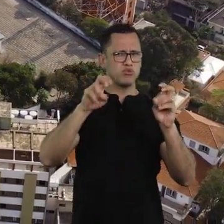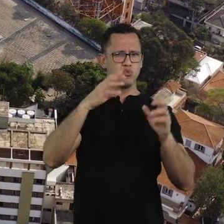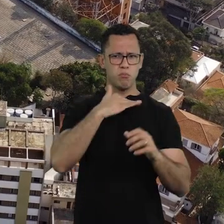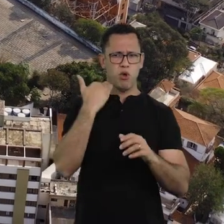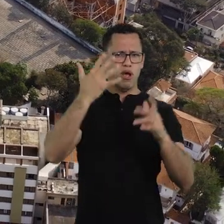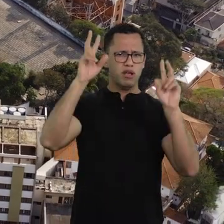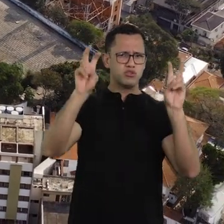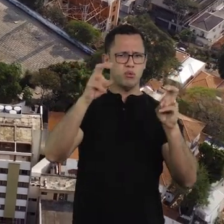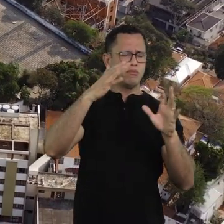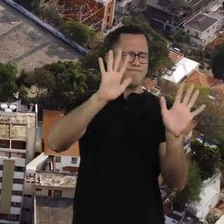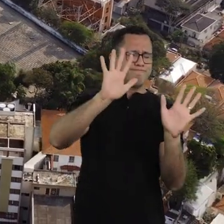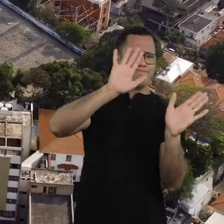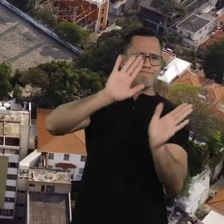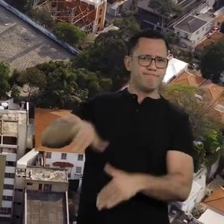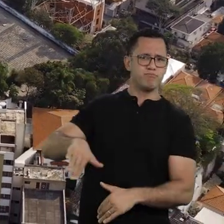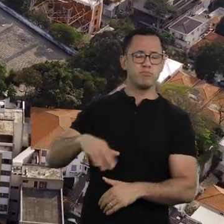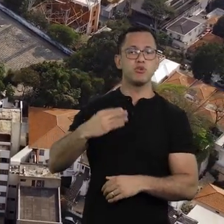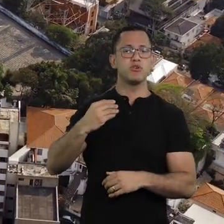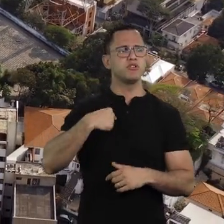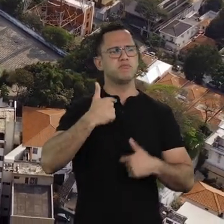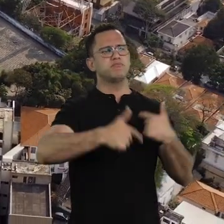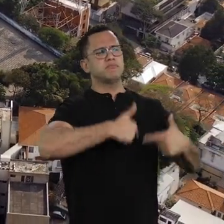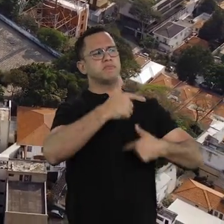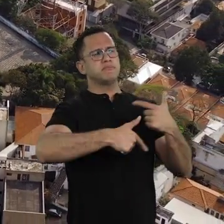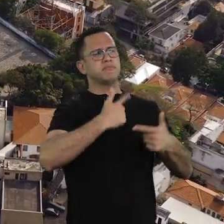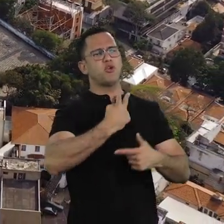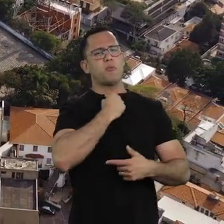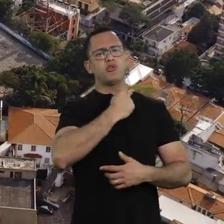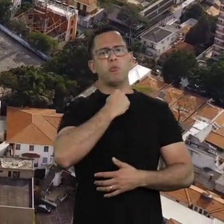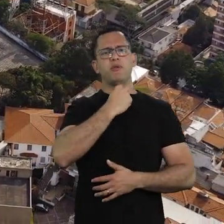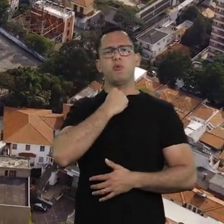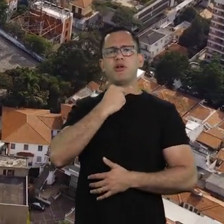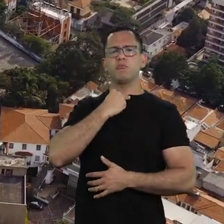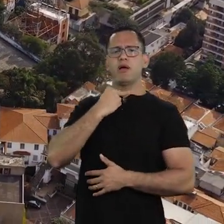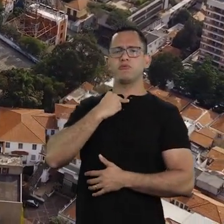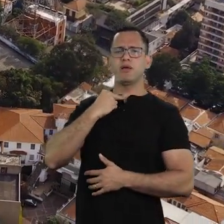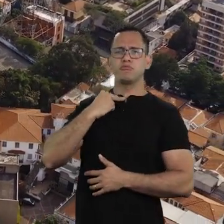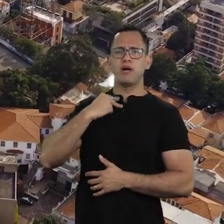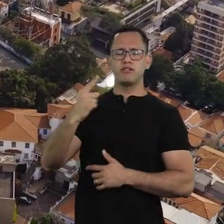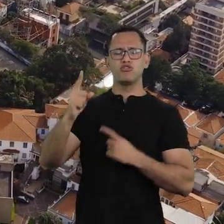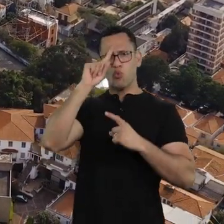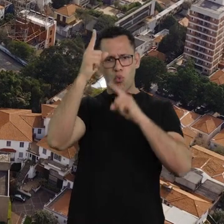every day, with many tasks, with lots of activities,